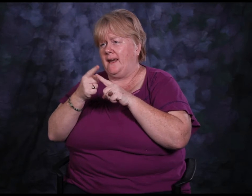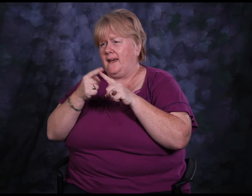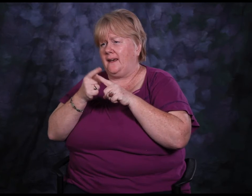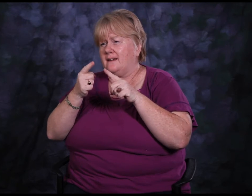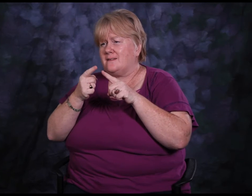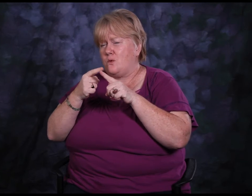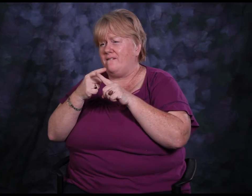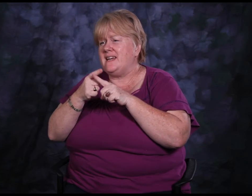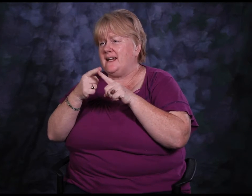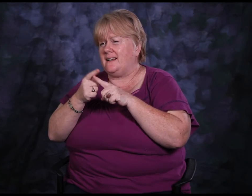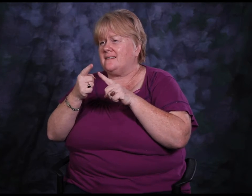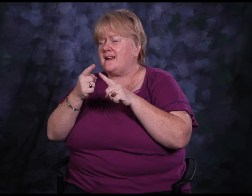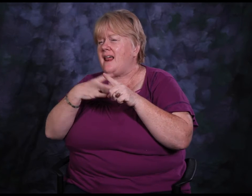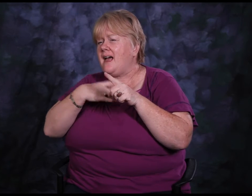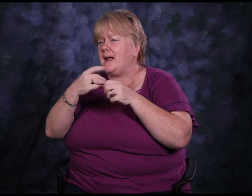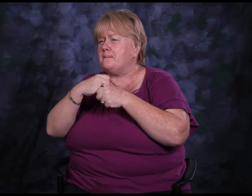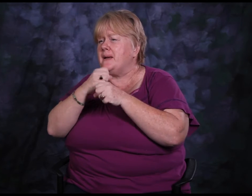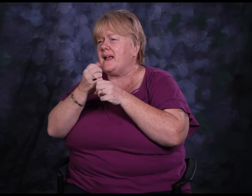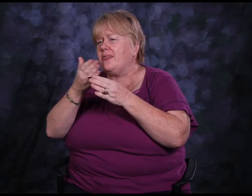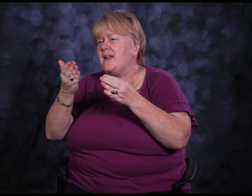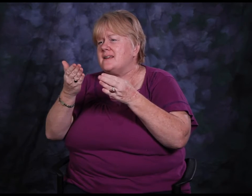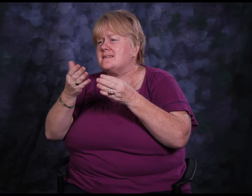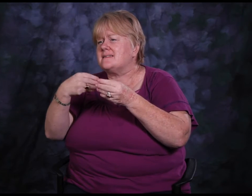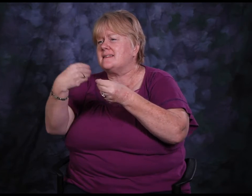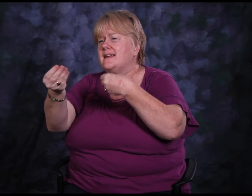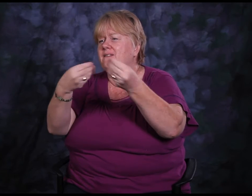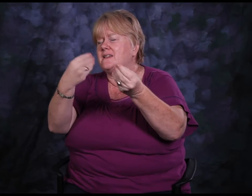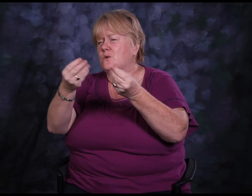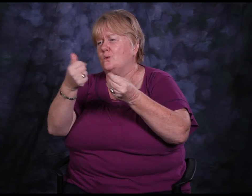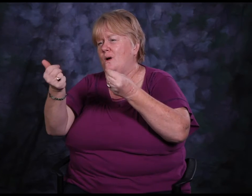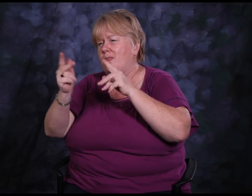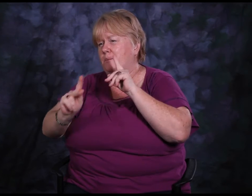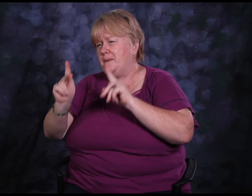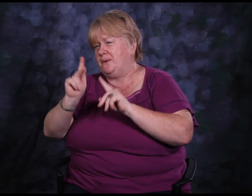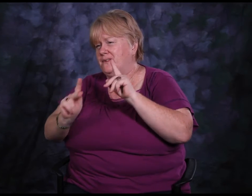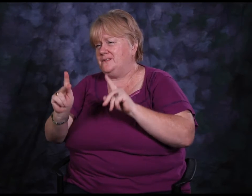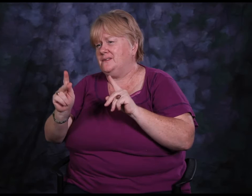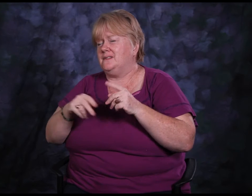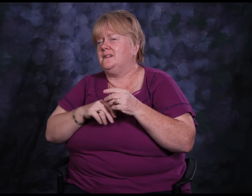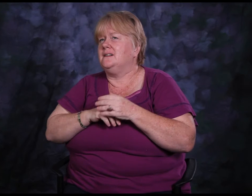I love knitting, I love making things and giving them away as gifts.